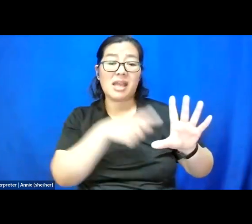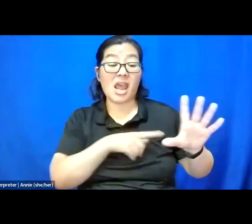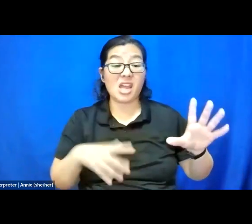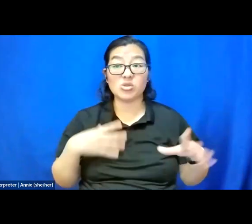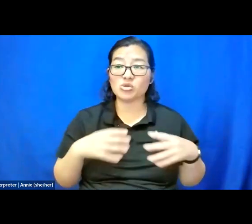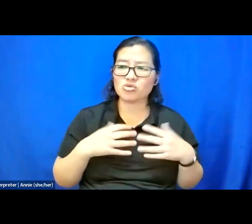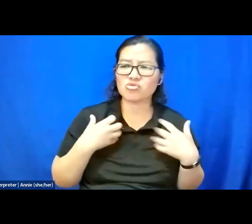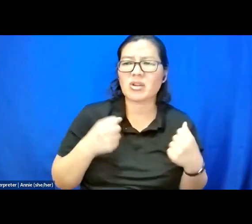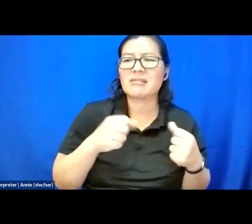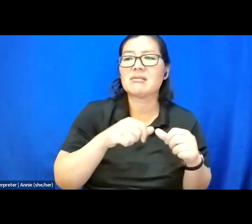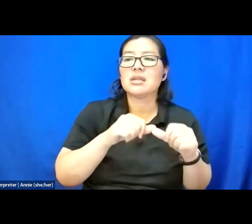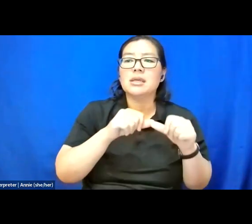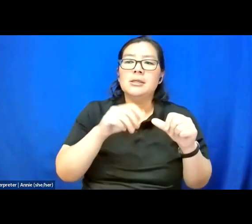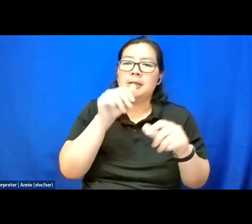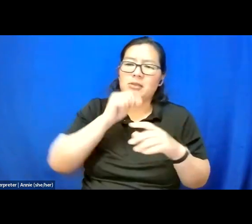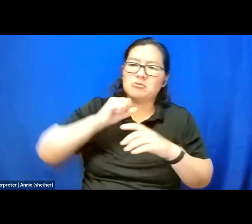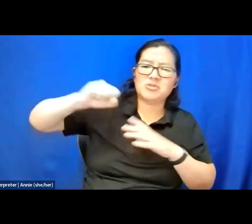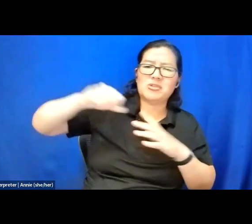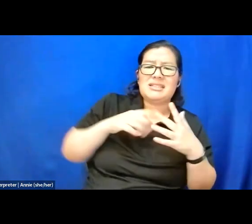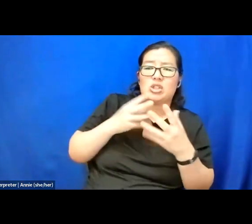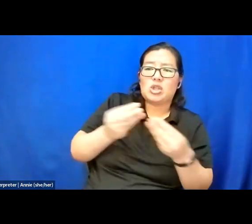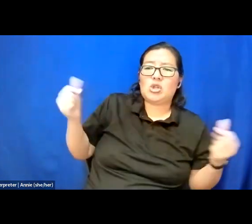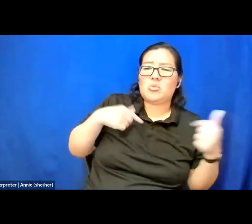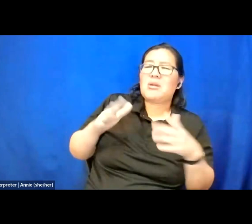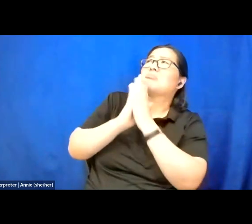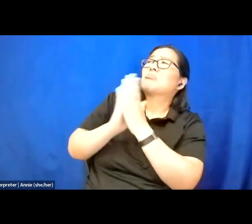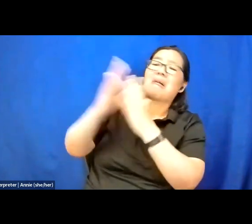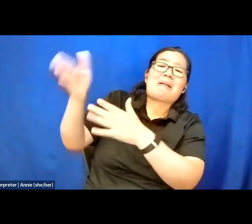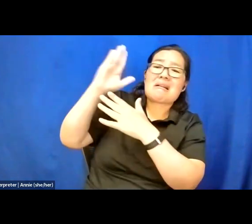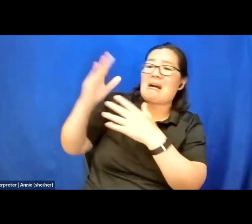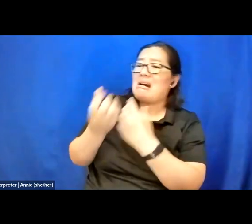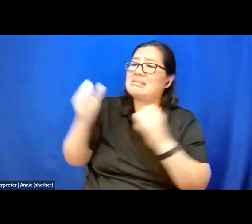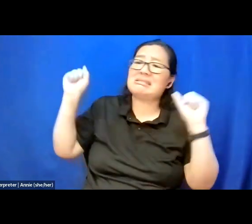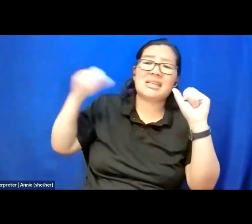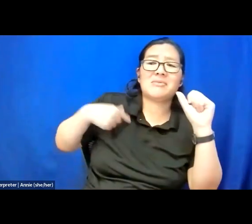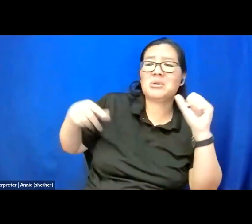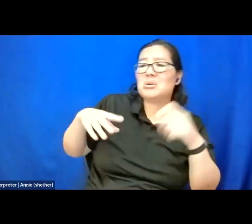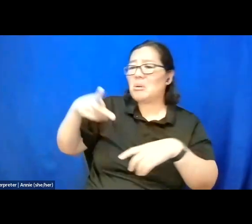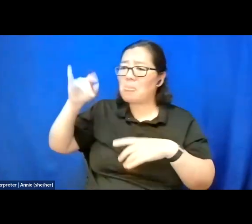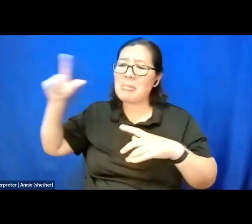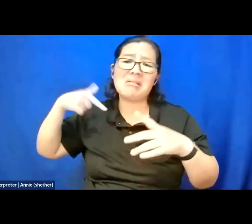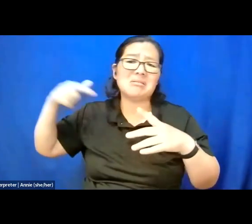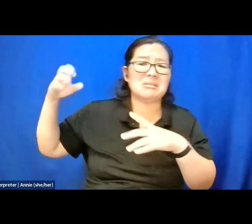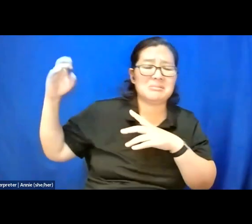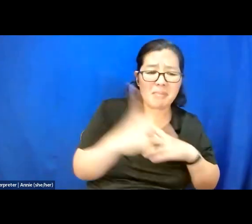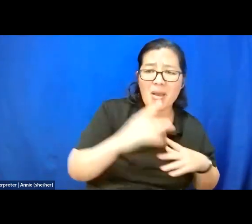When I try to pray for a God, the savior of a pill to return me back home, stable and normal,